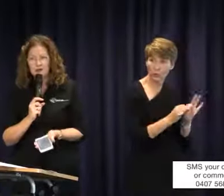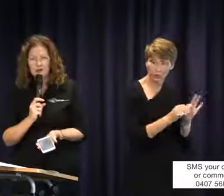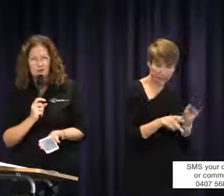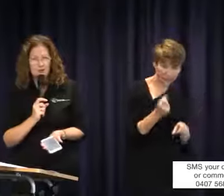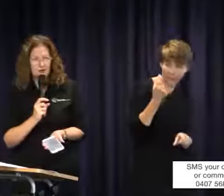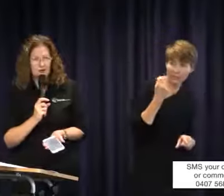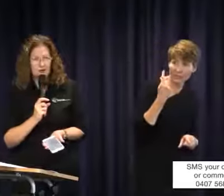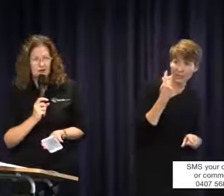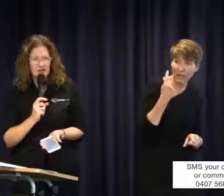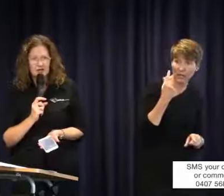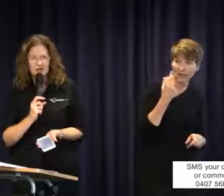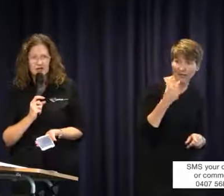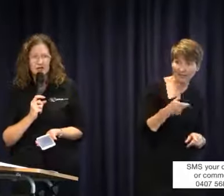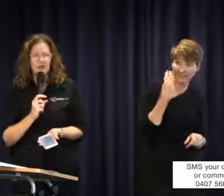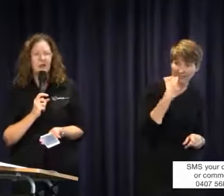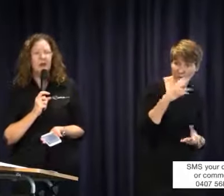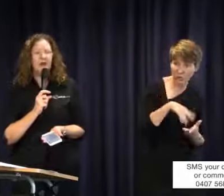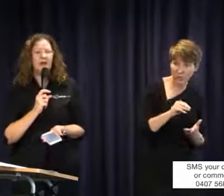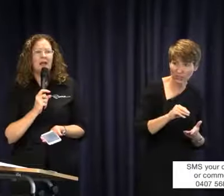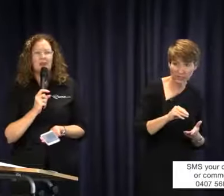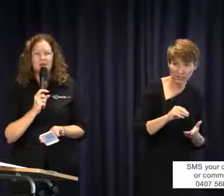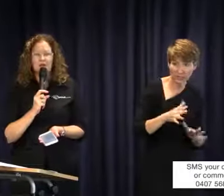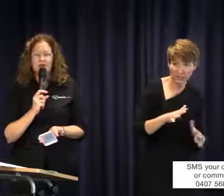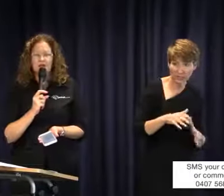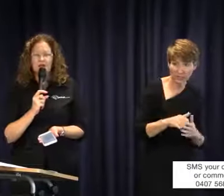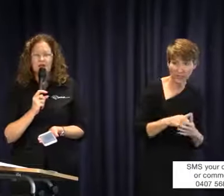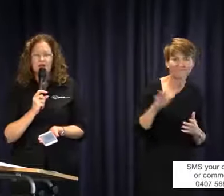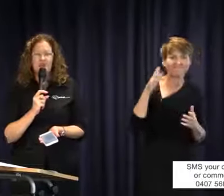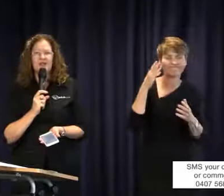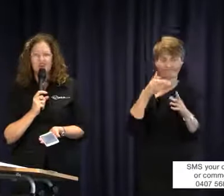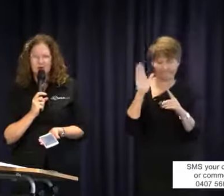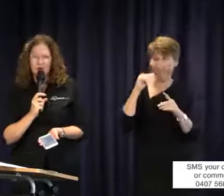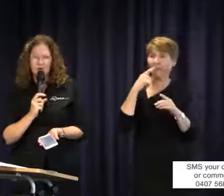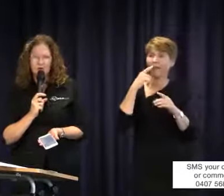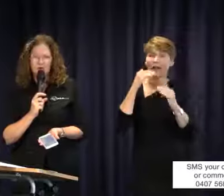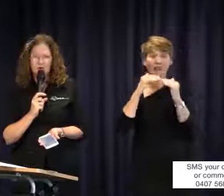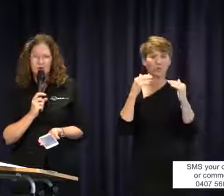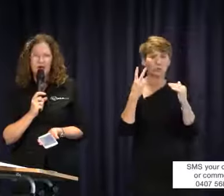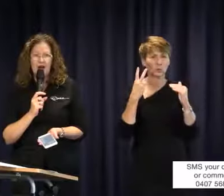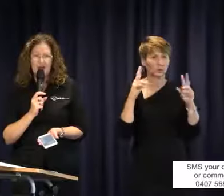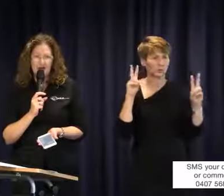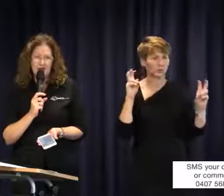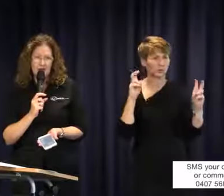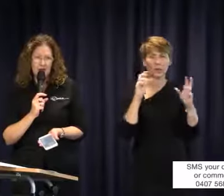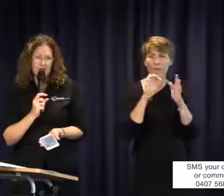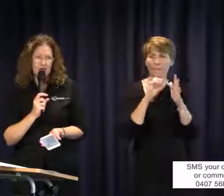know the interpreter qualification system, level 2 is what is now called paraprofessional,